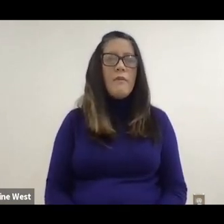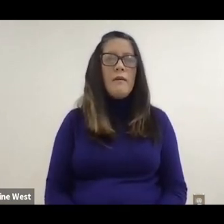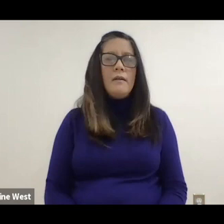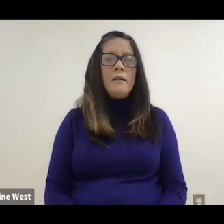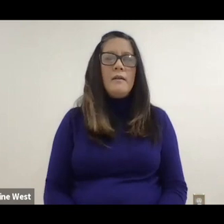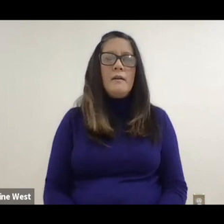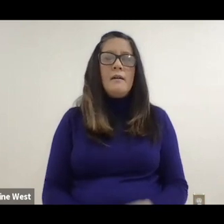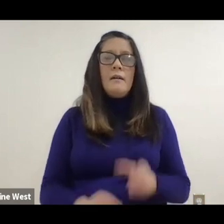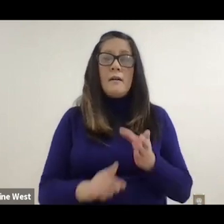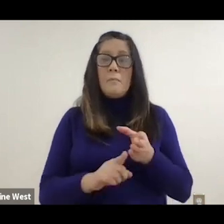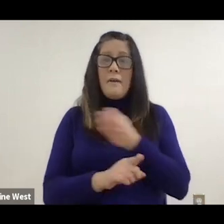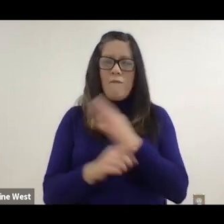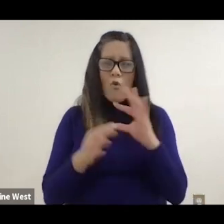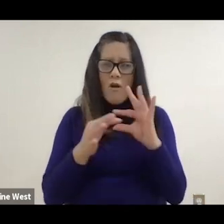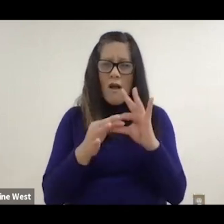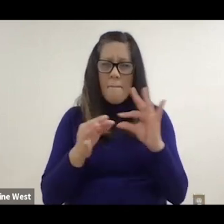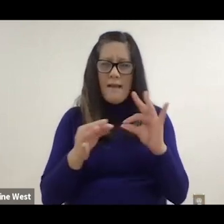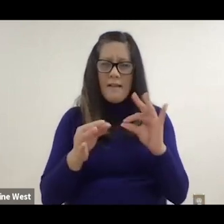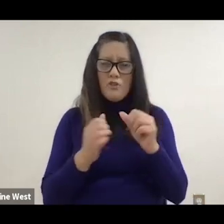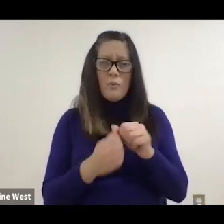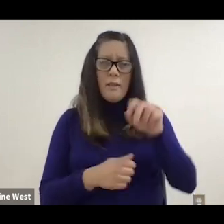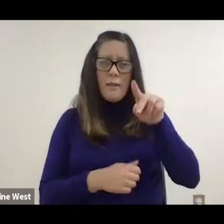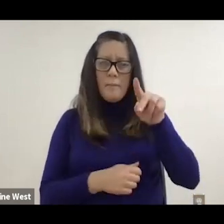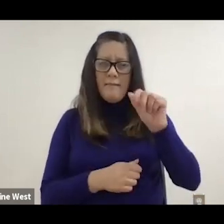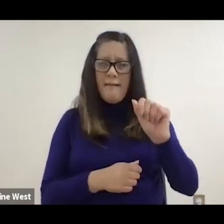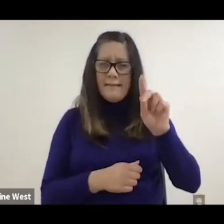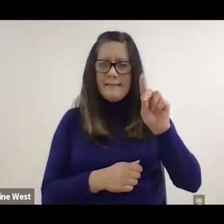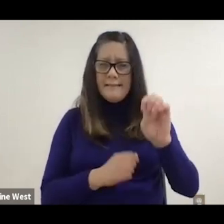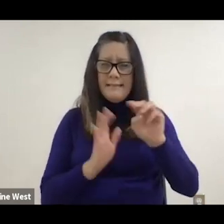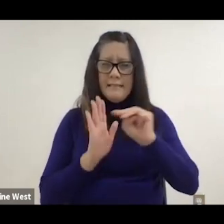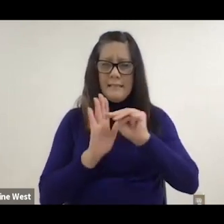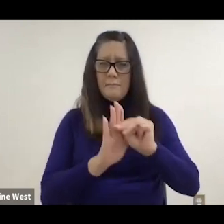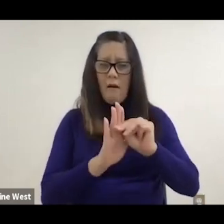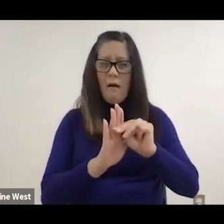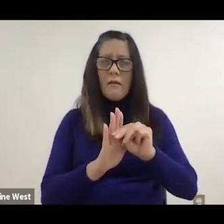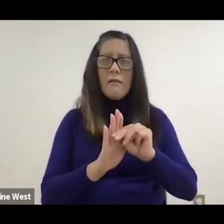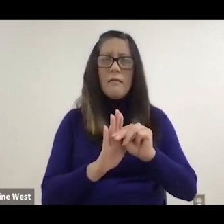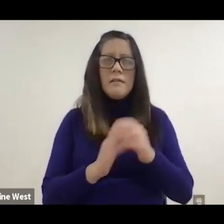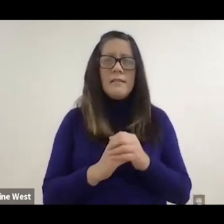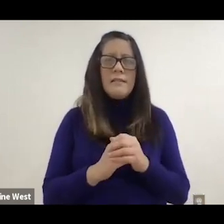So I mentioned that earlier our participatory action design in engineering paradigm